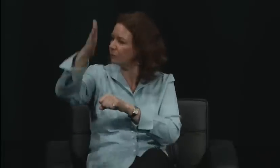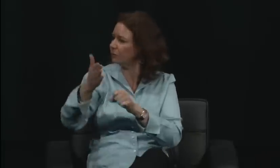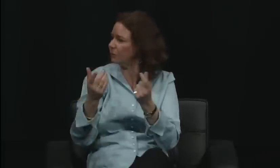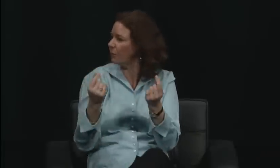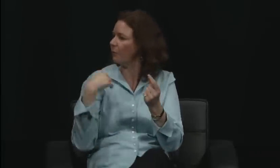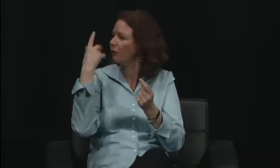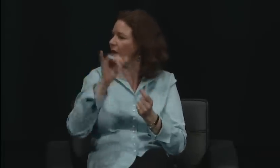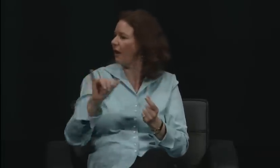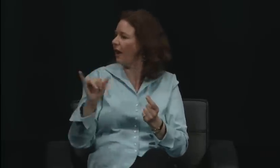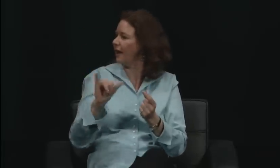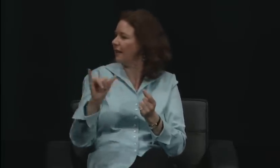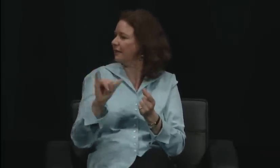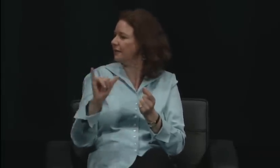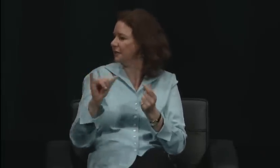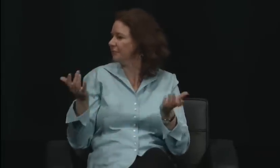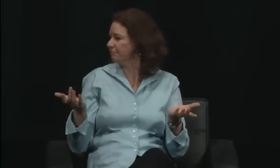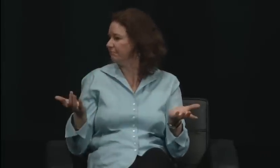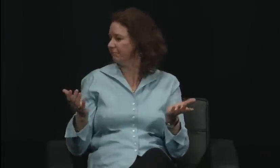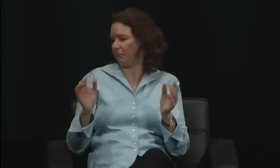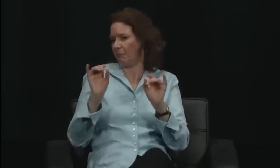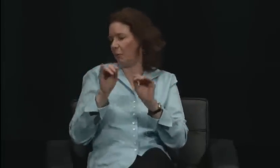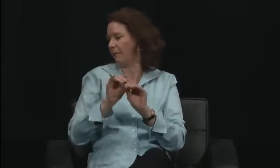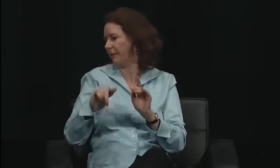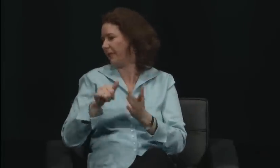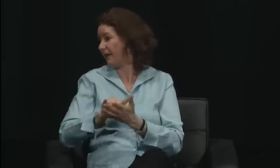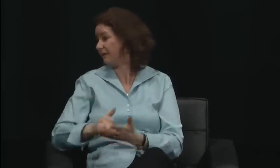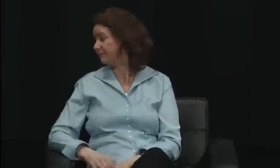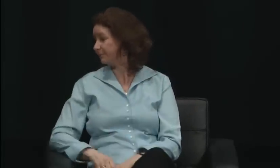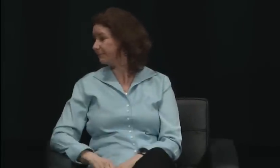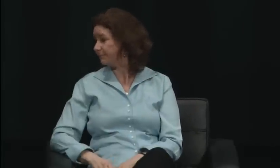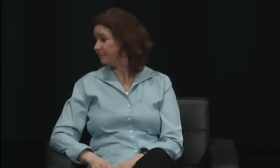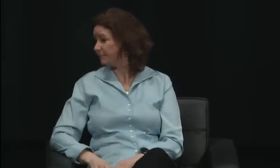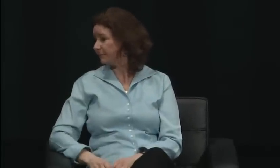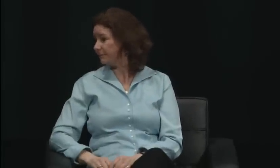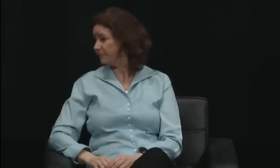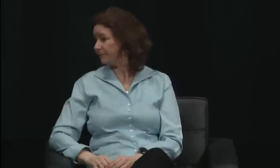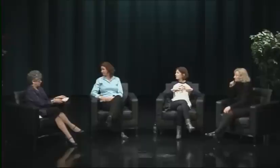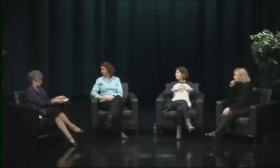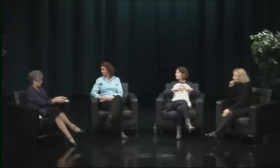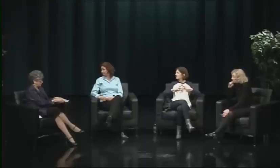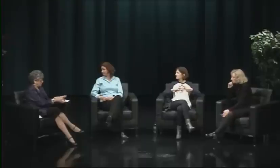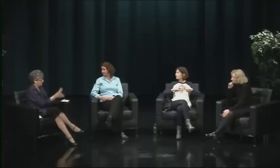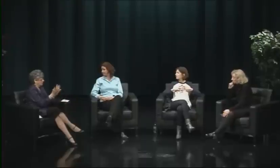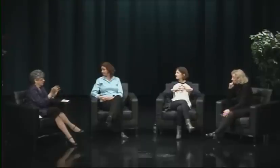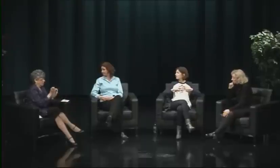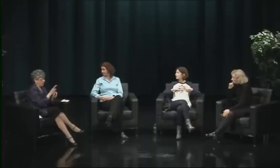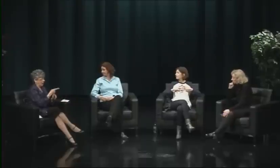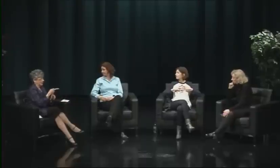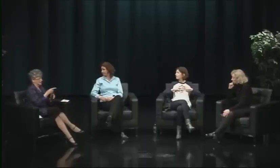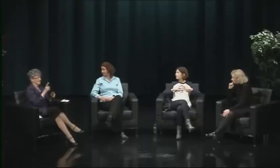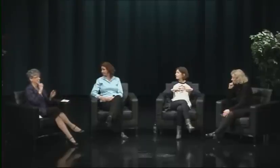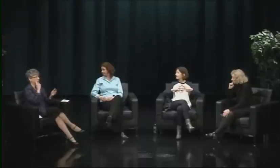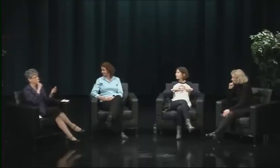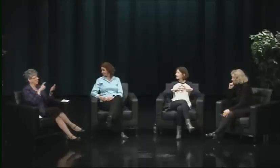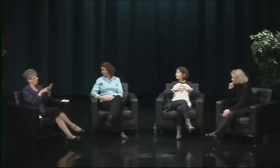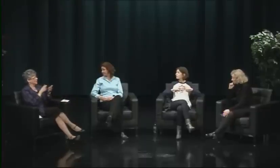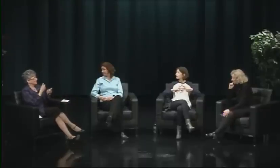Let me say this. The first day I did look at the council members